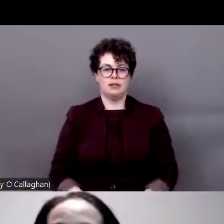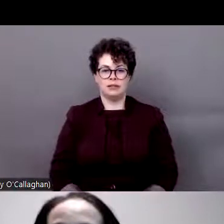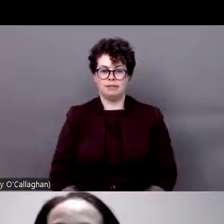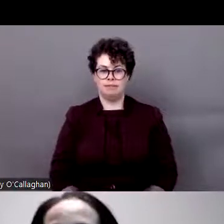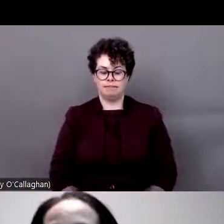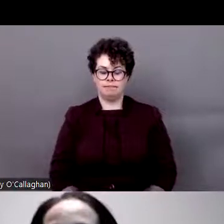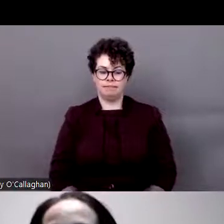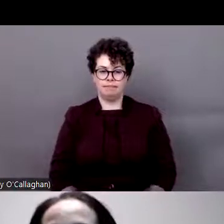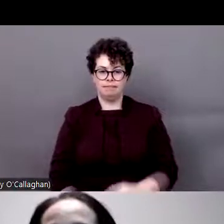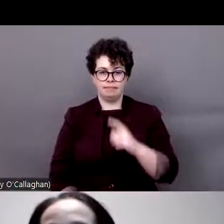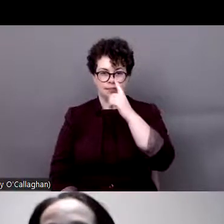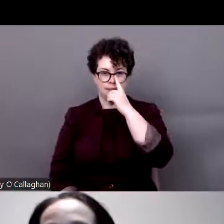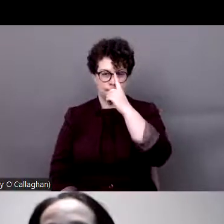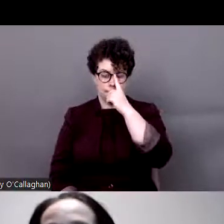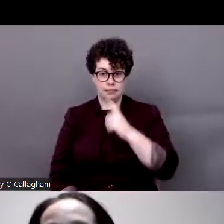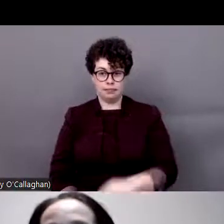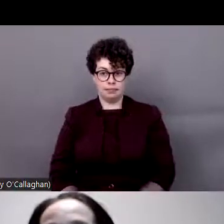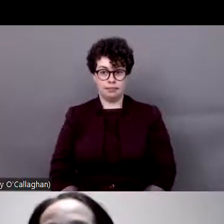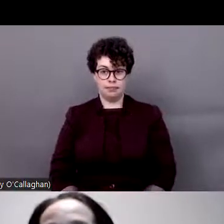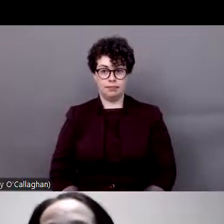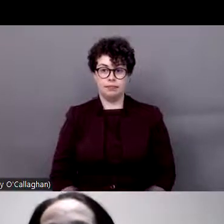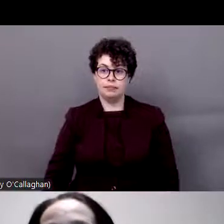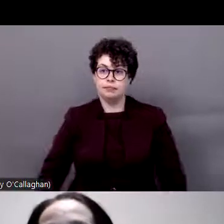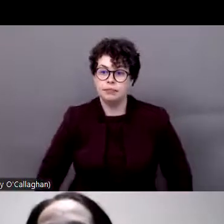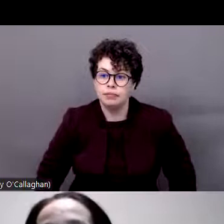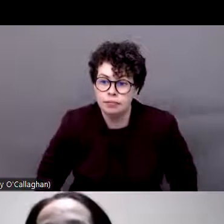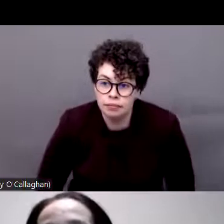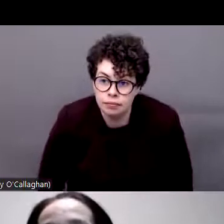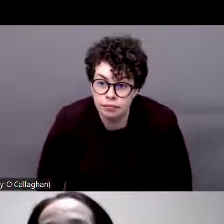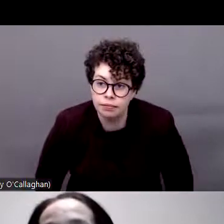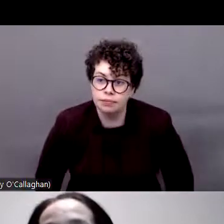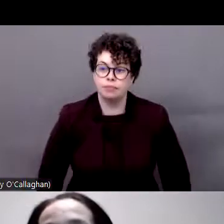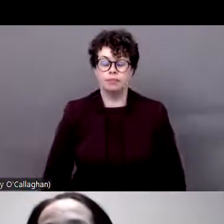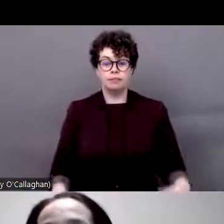impacts of COVID-19. So what we